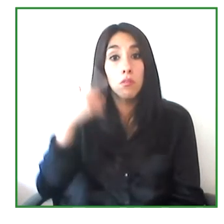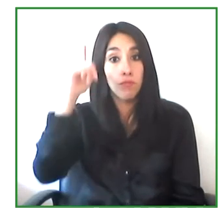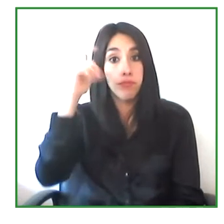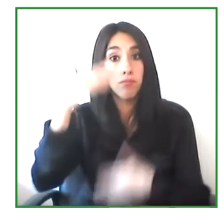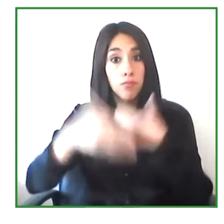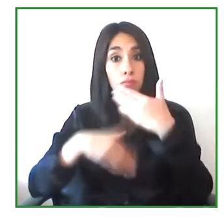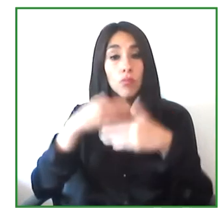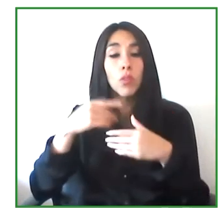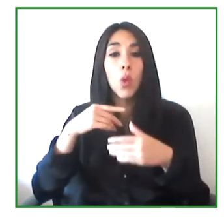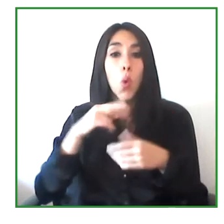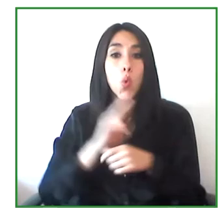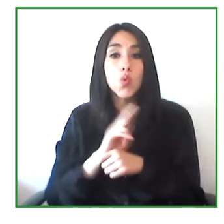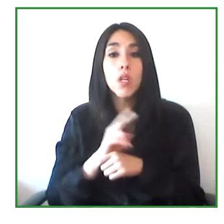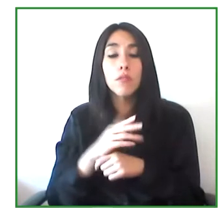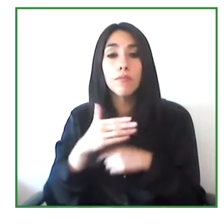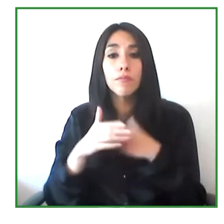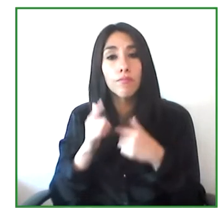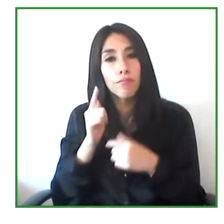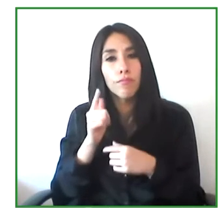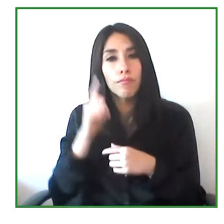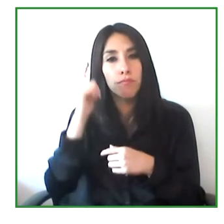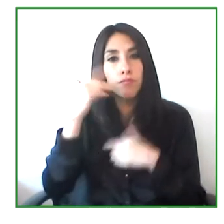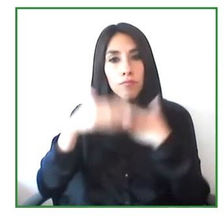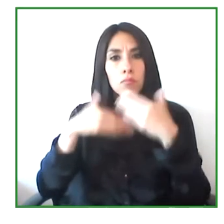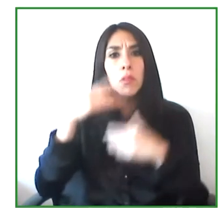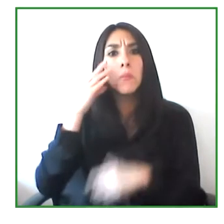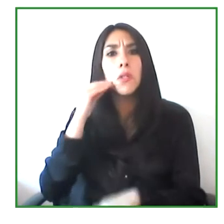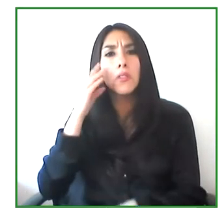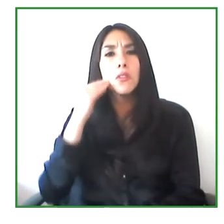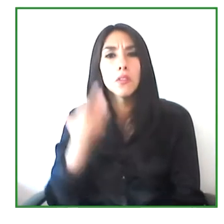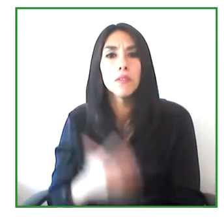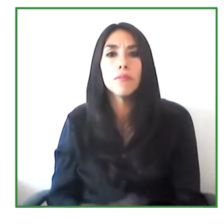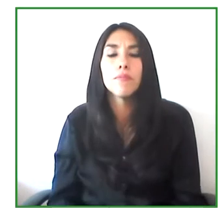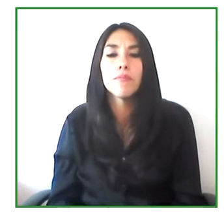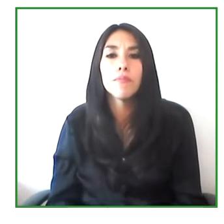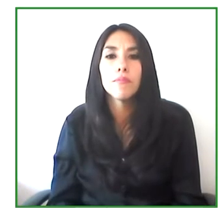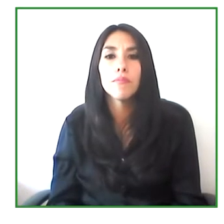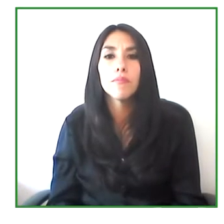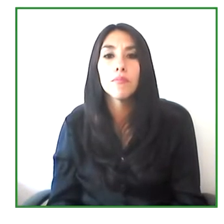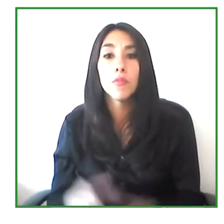and that allowed us to get involved and raise the profile of the deaf community